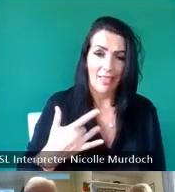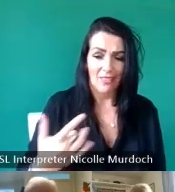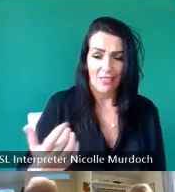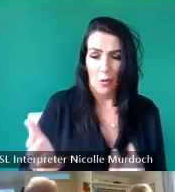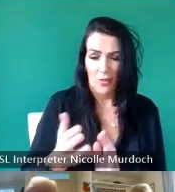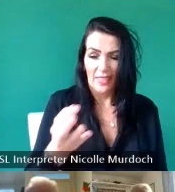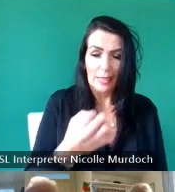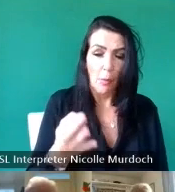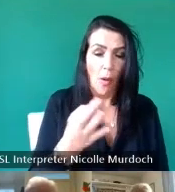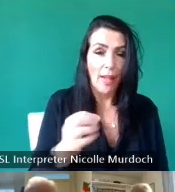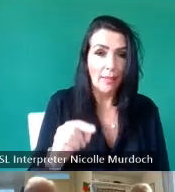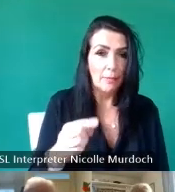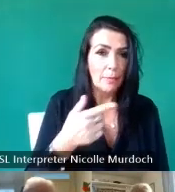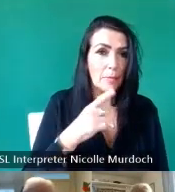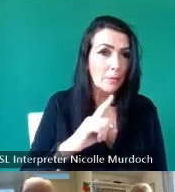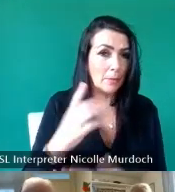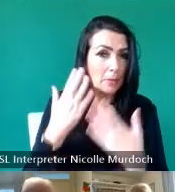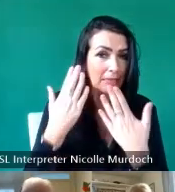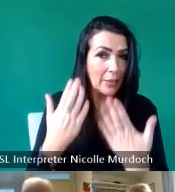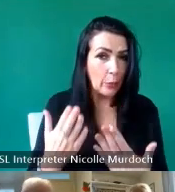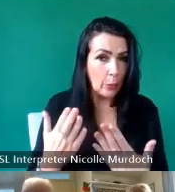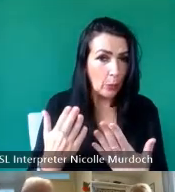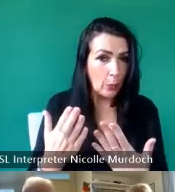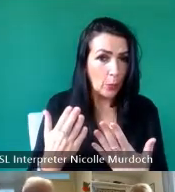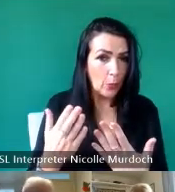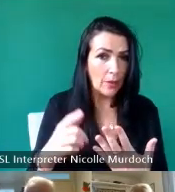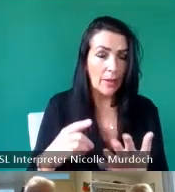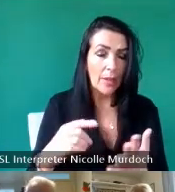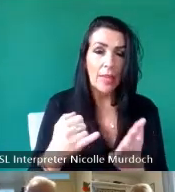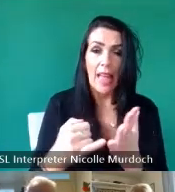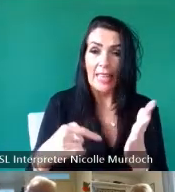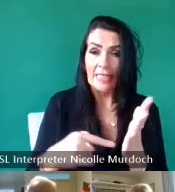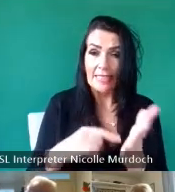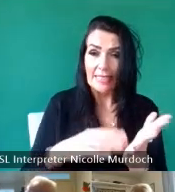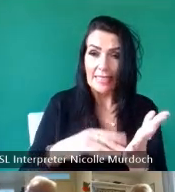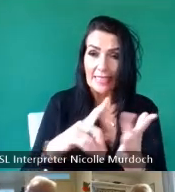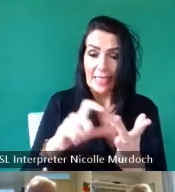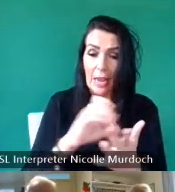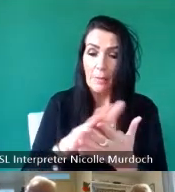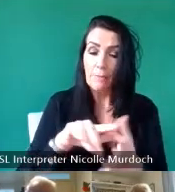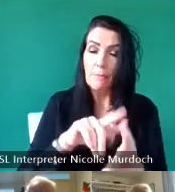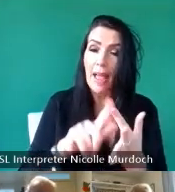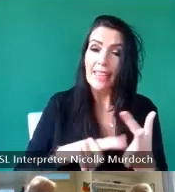did people know that there was the St Michael's feast day on can like in the other Islands on